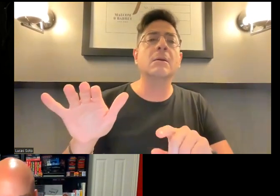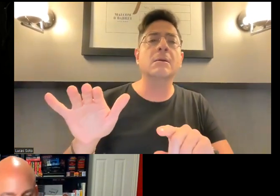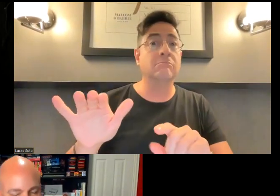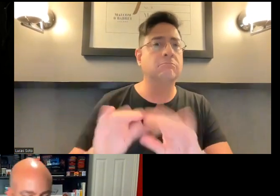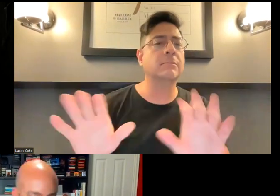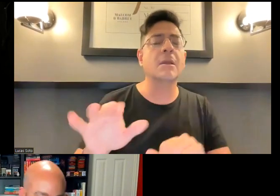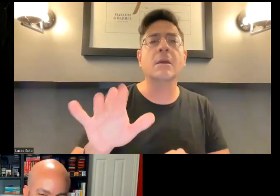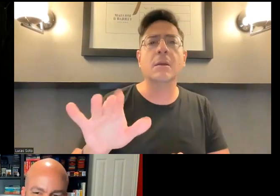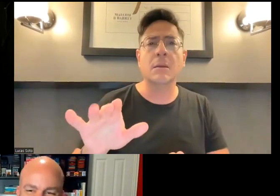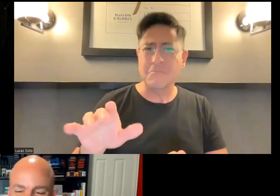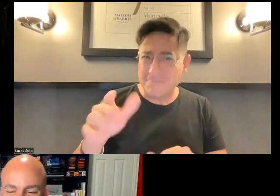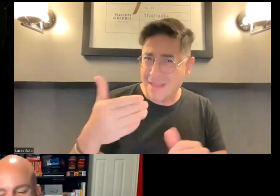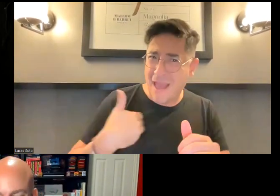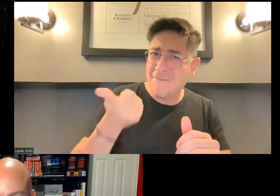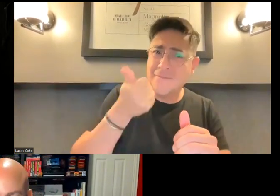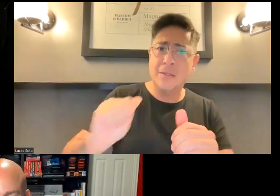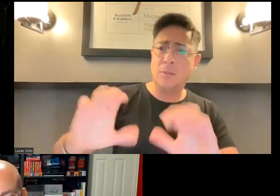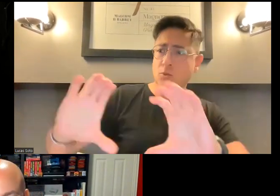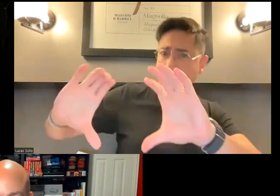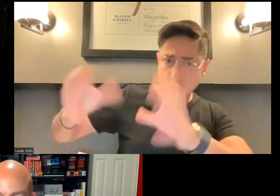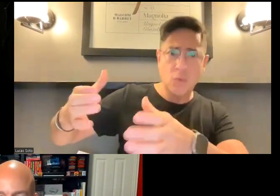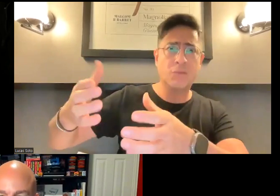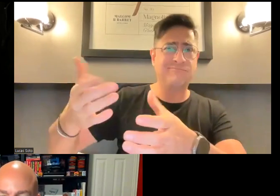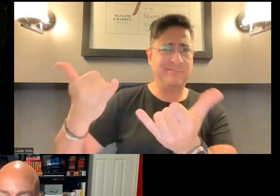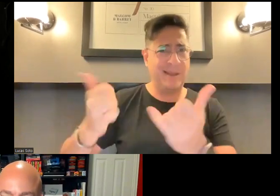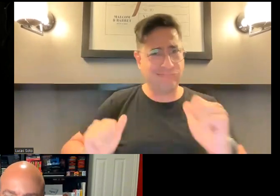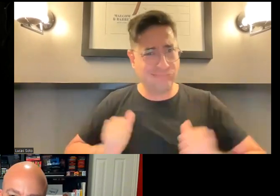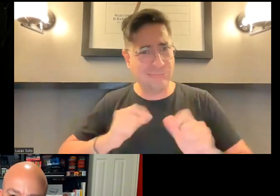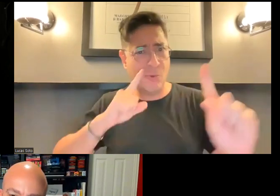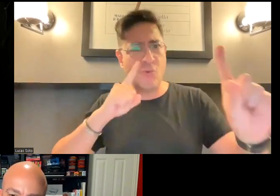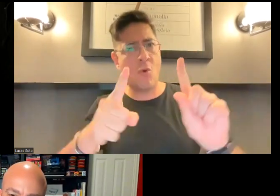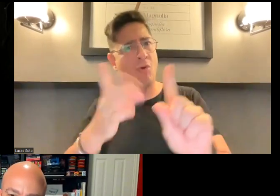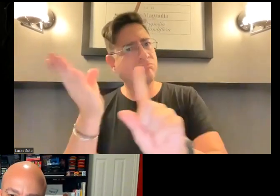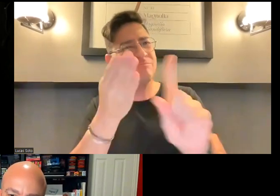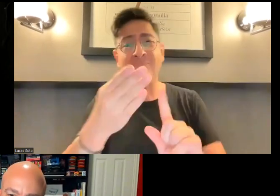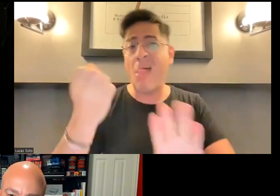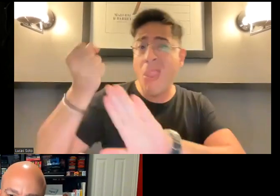that I am not a Deaf individual. I am wondering if there are any